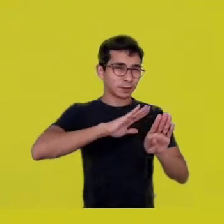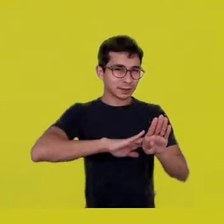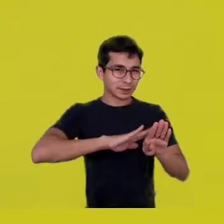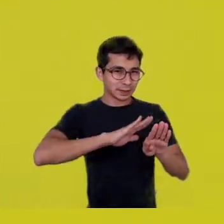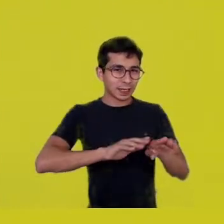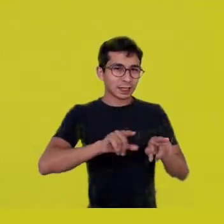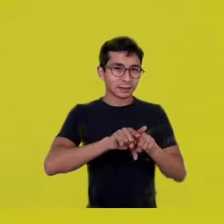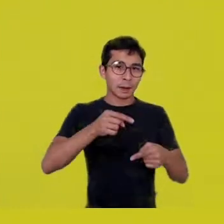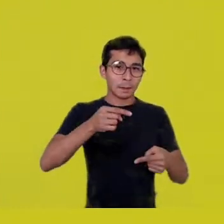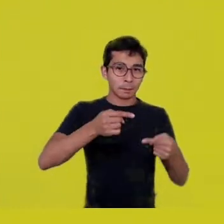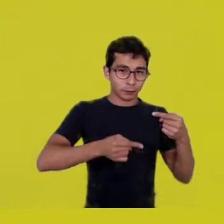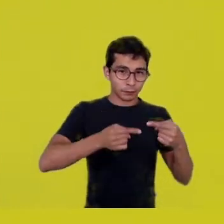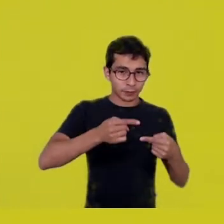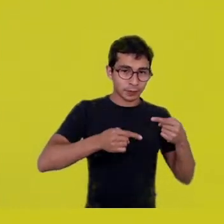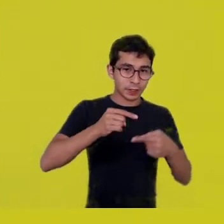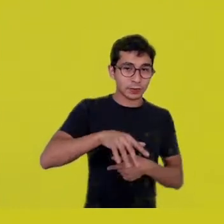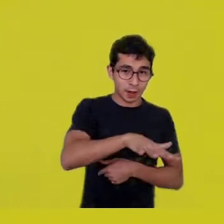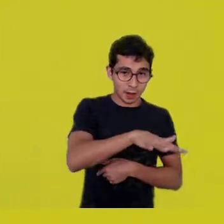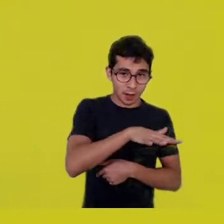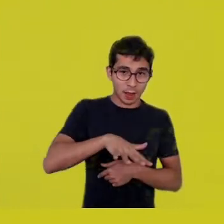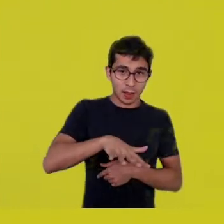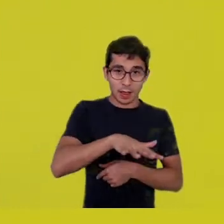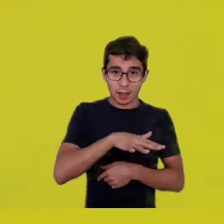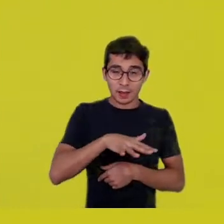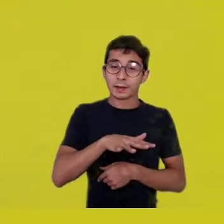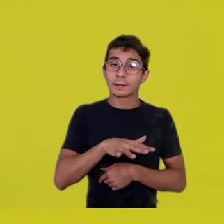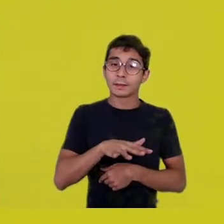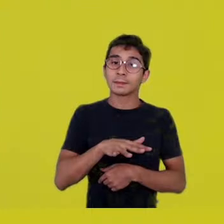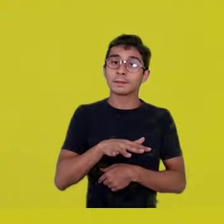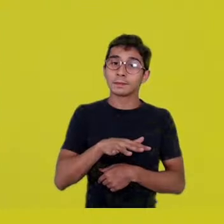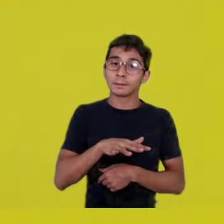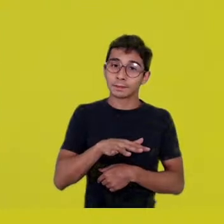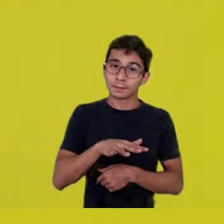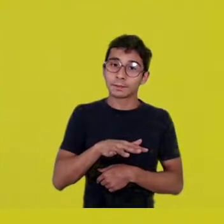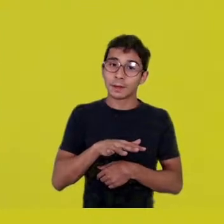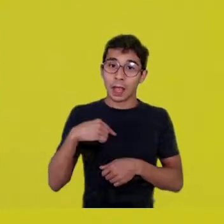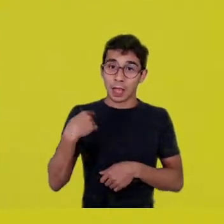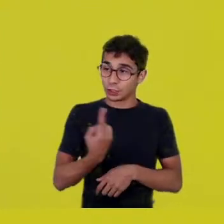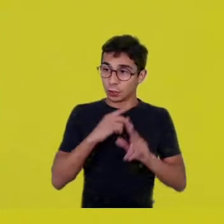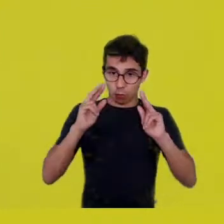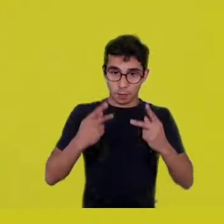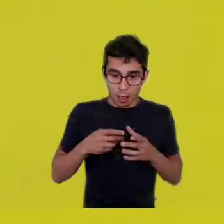can actually be adopted as a governance mechanism,